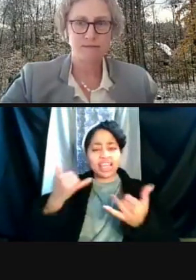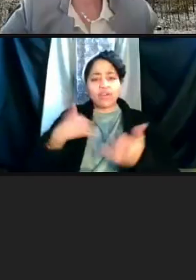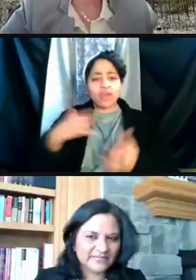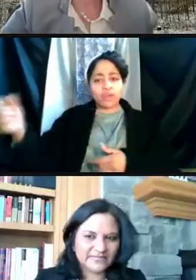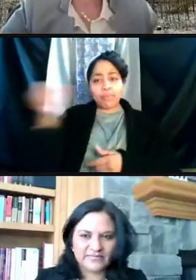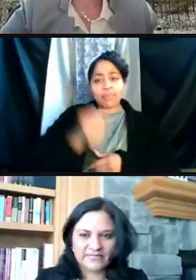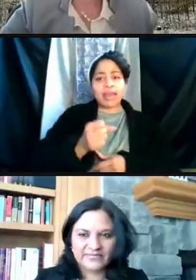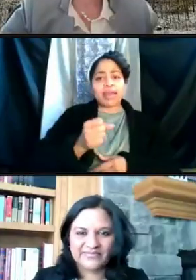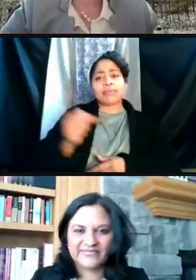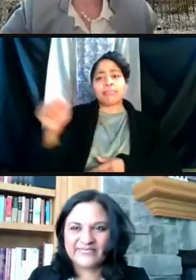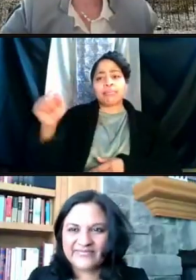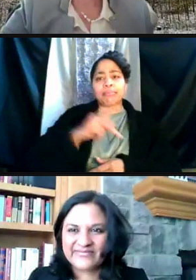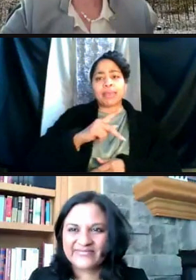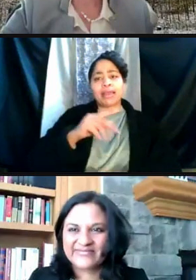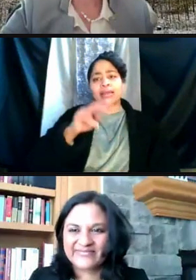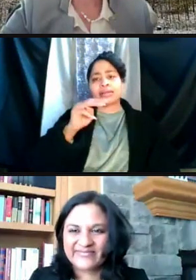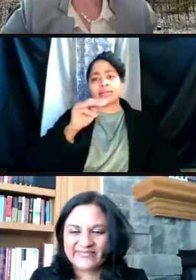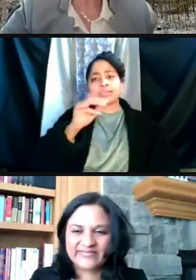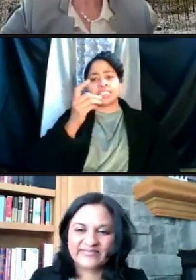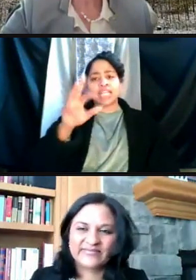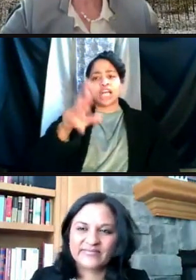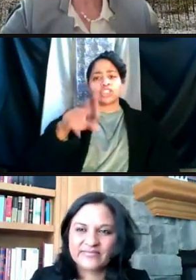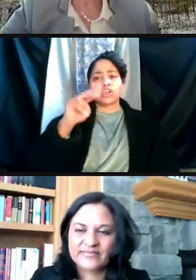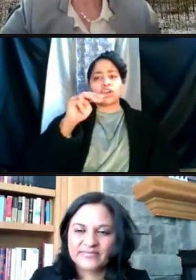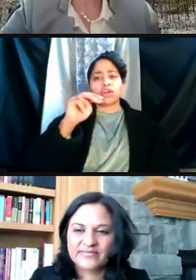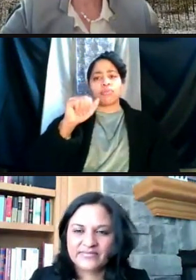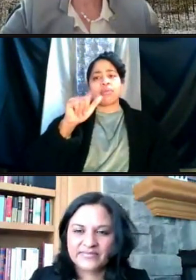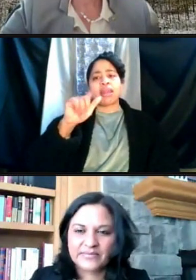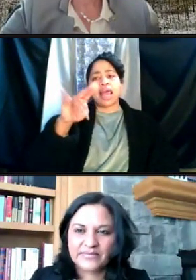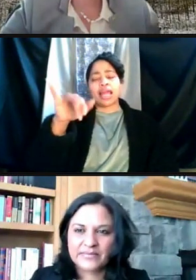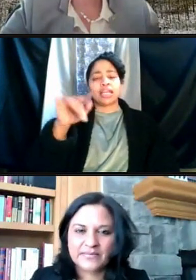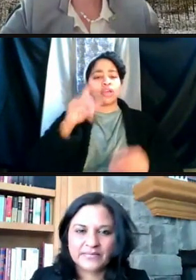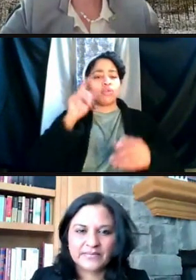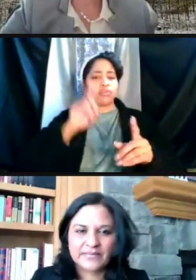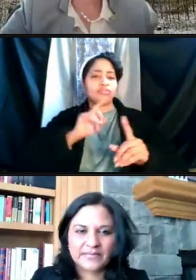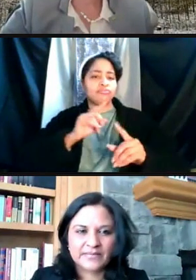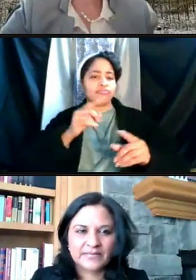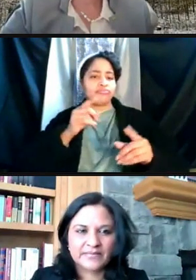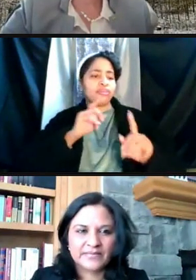who will moderate questions and ask you, I guess to take the slides.